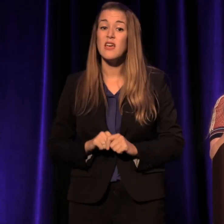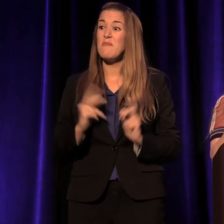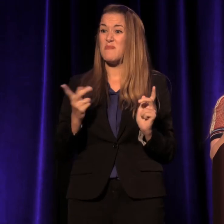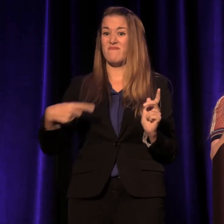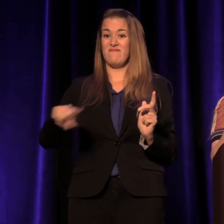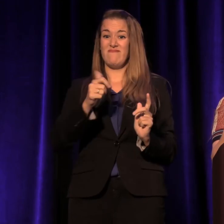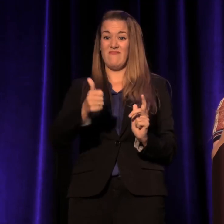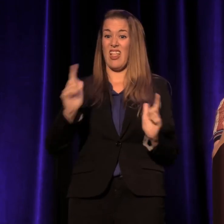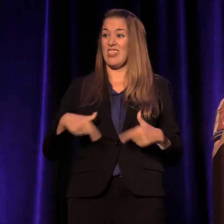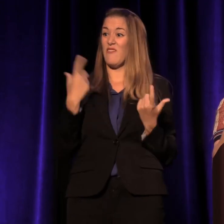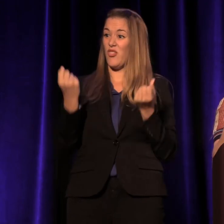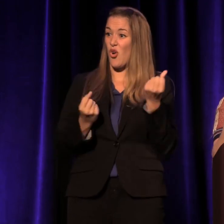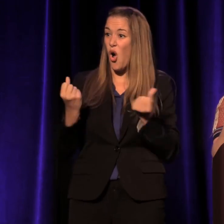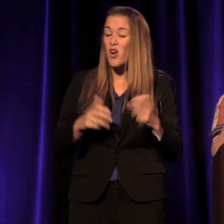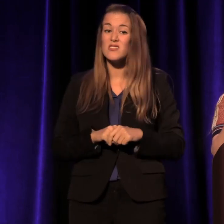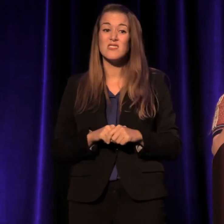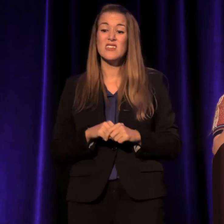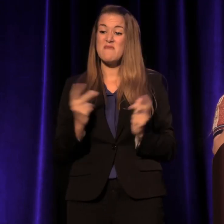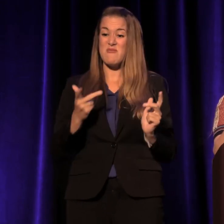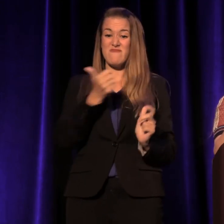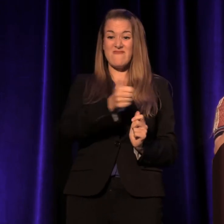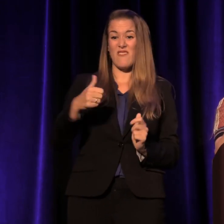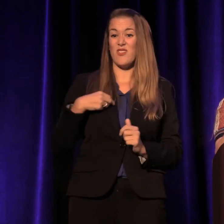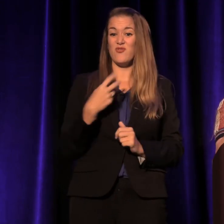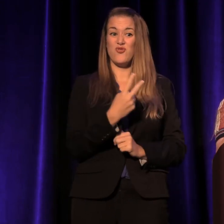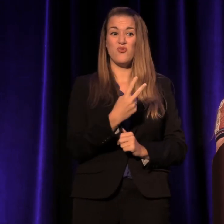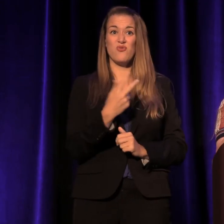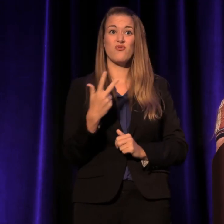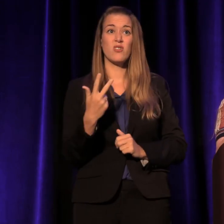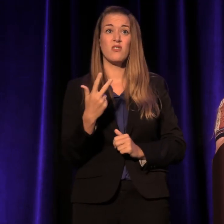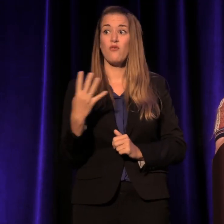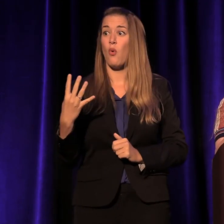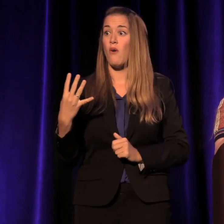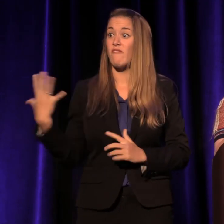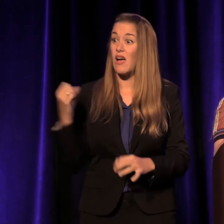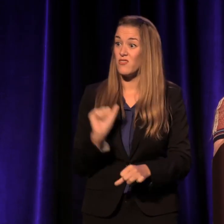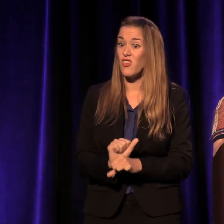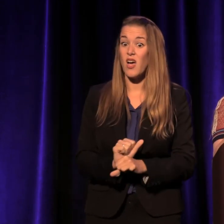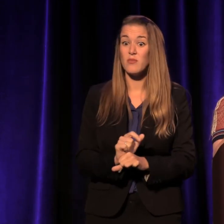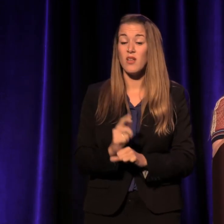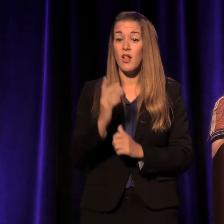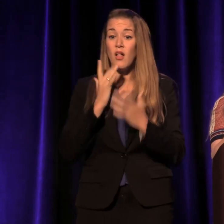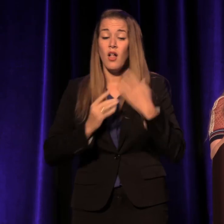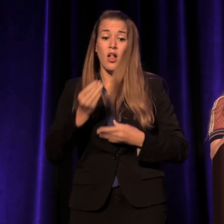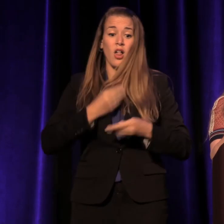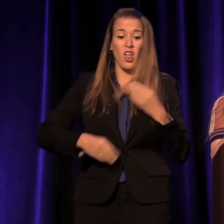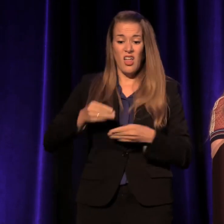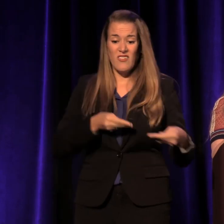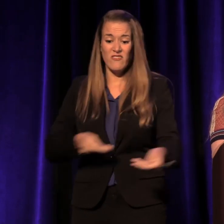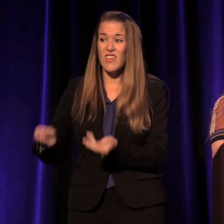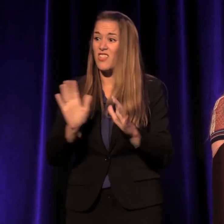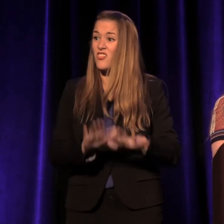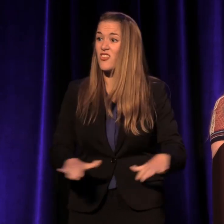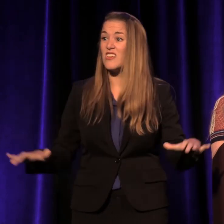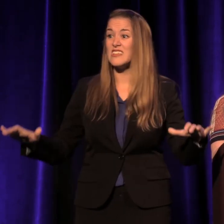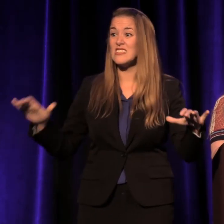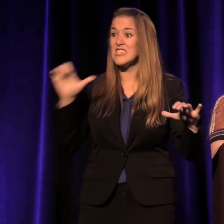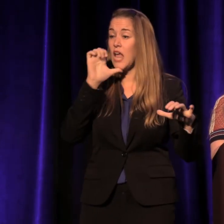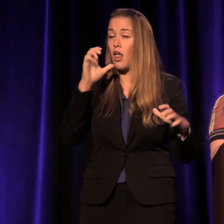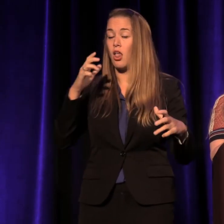people with two or three, or even four or five jobs who are trying to feed their kids and not go nuts.